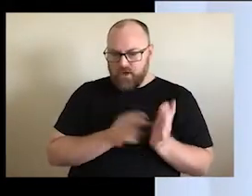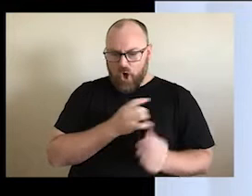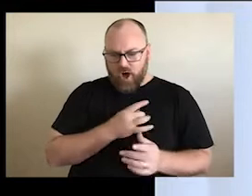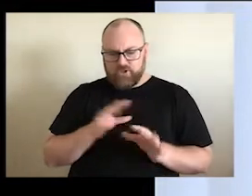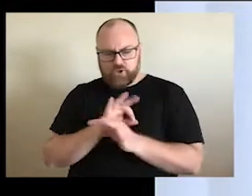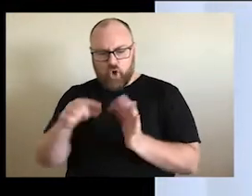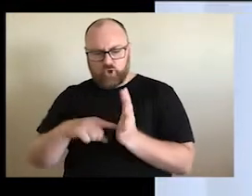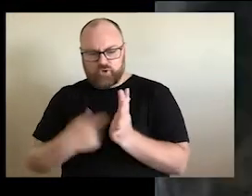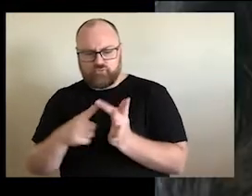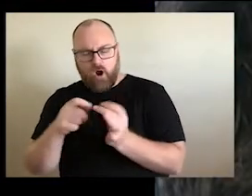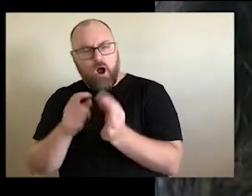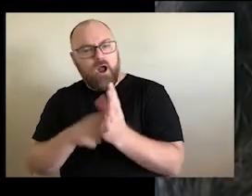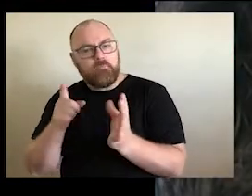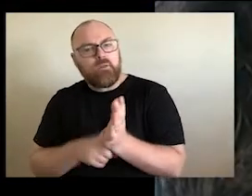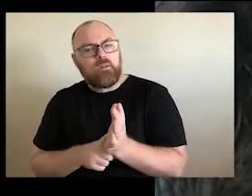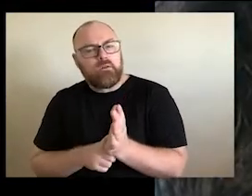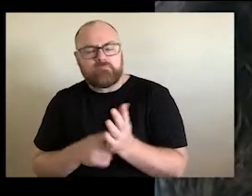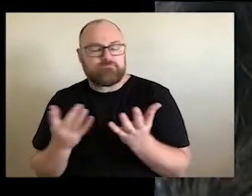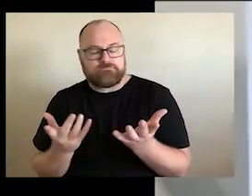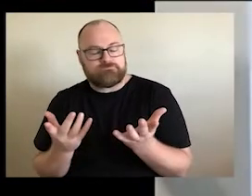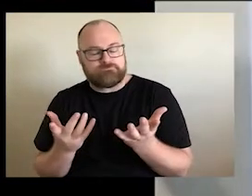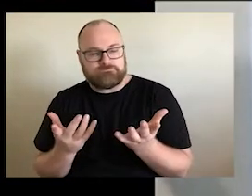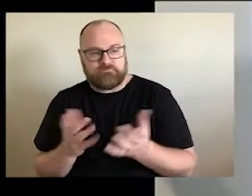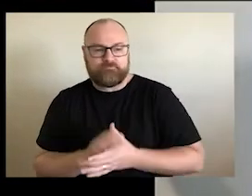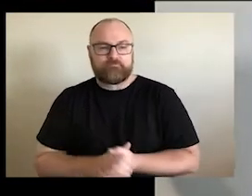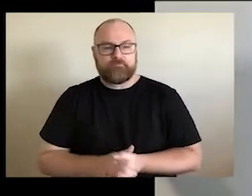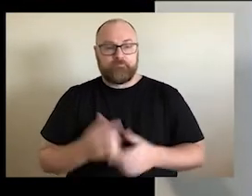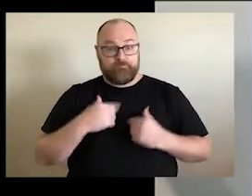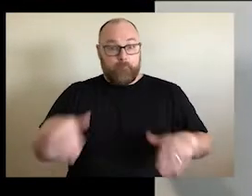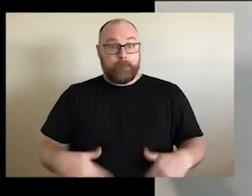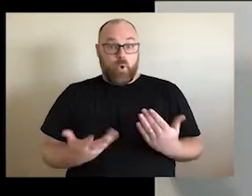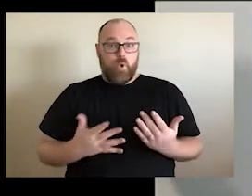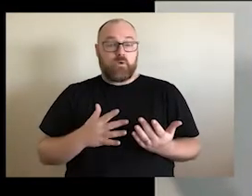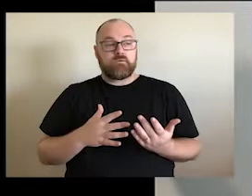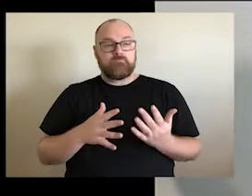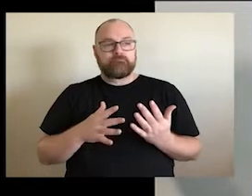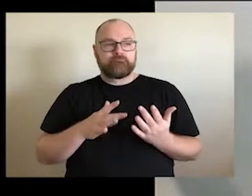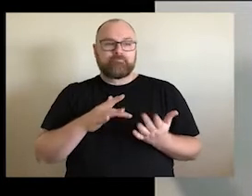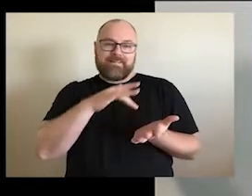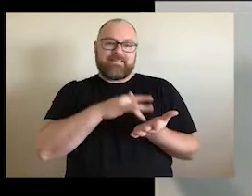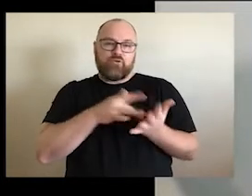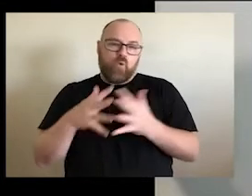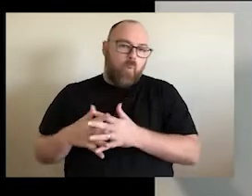the tribal Irish. Well, I was born in central New South Wales central-western, New South Wales I was and